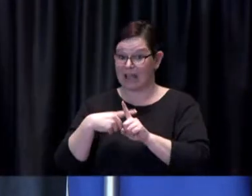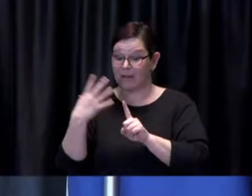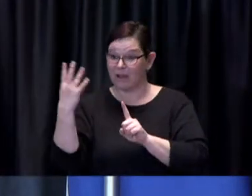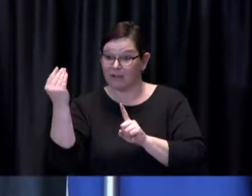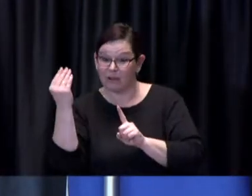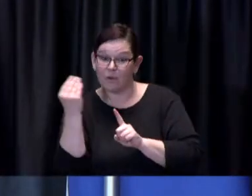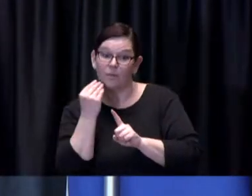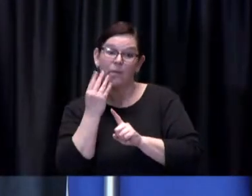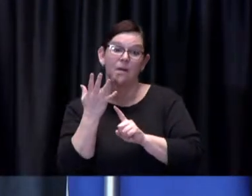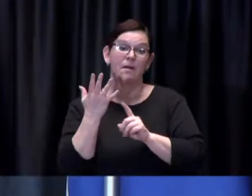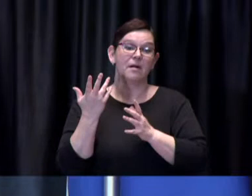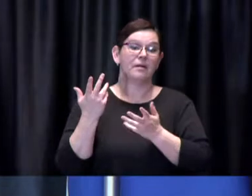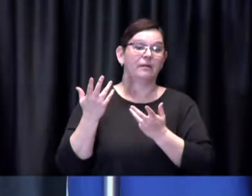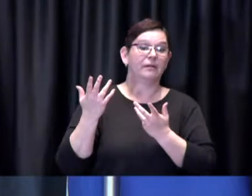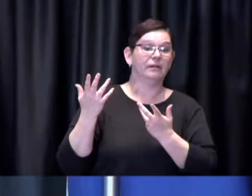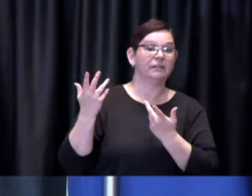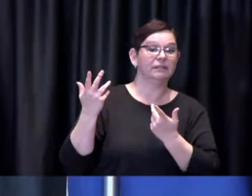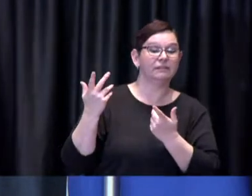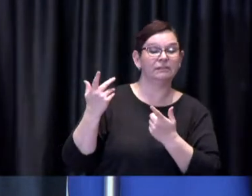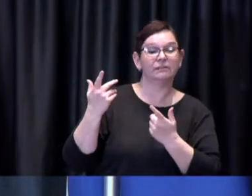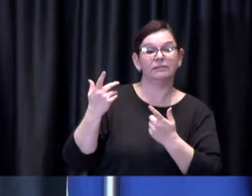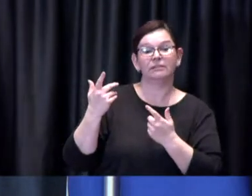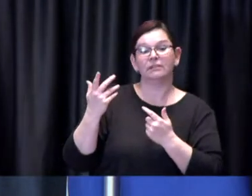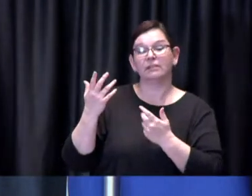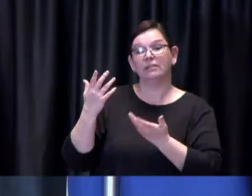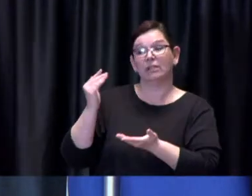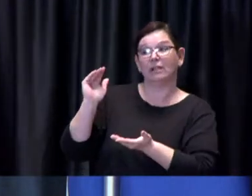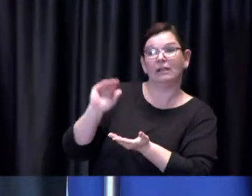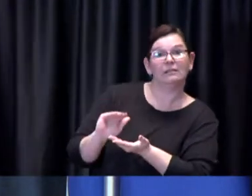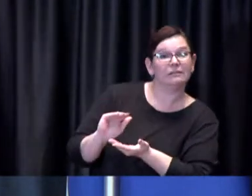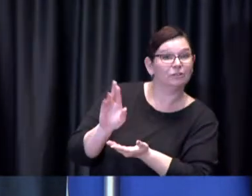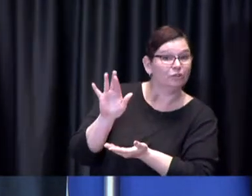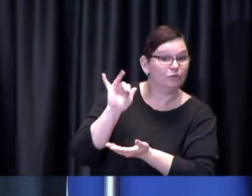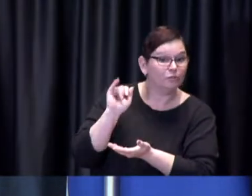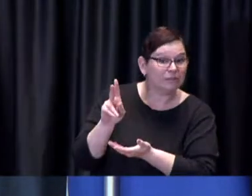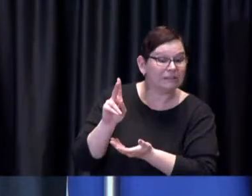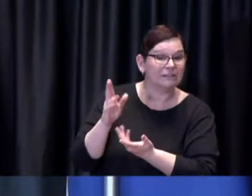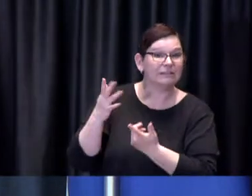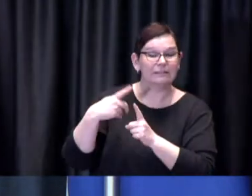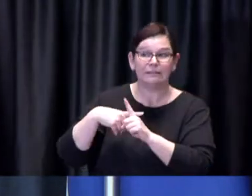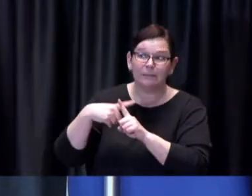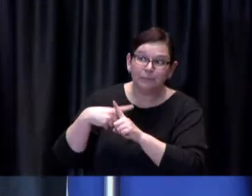environment but of course constantly watching and making sure that we're doing the best we can